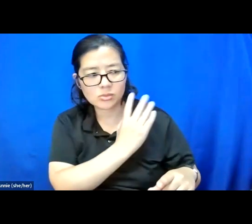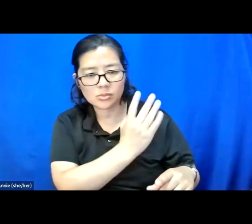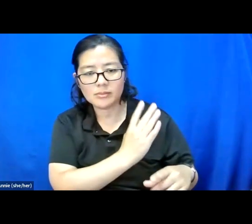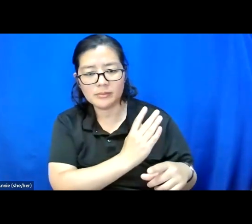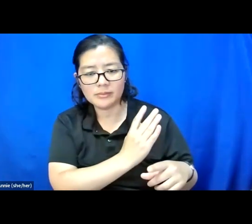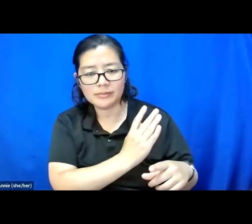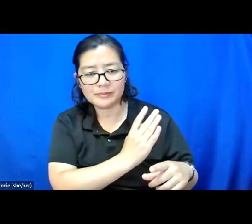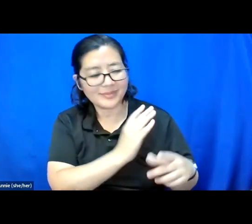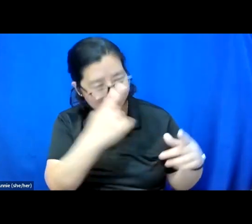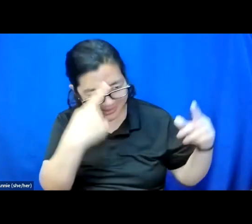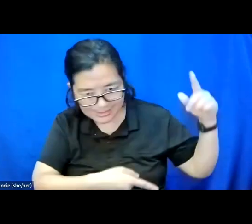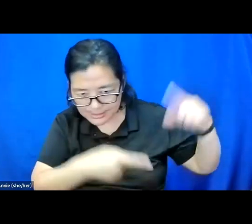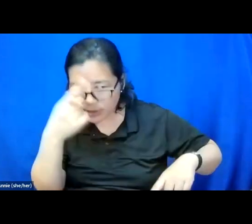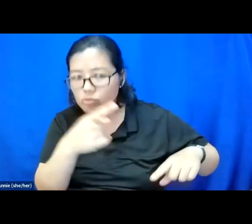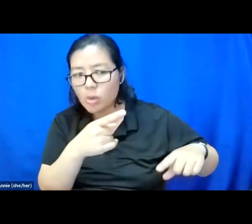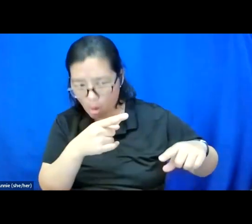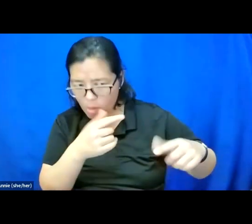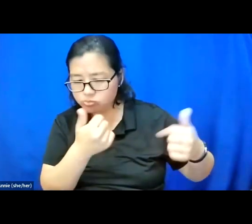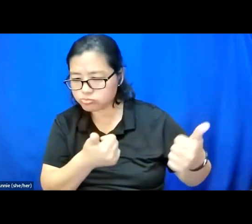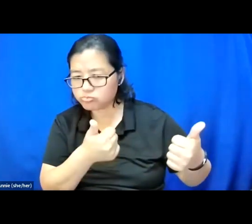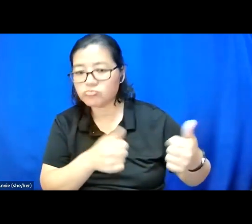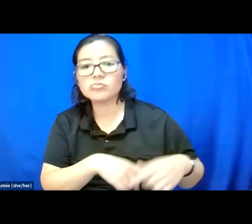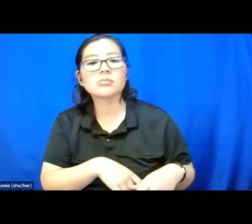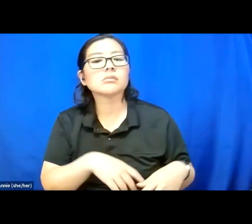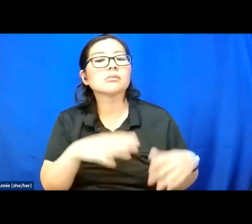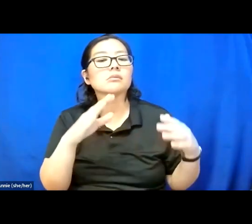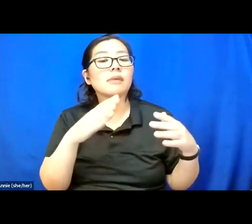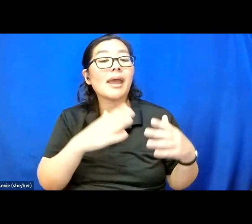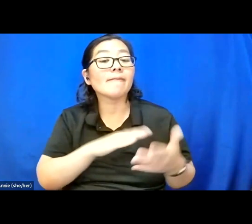that is consensual forgiving and receiving.